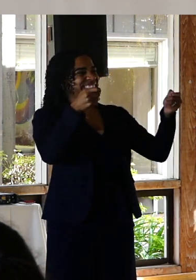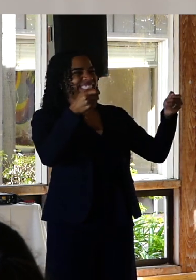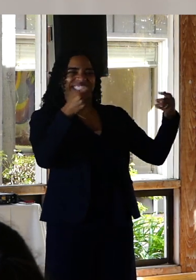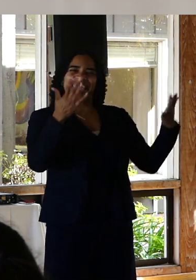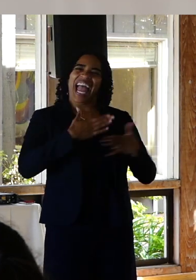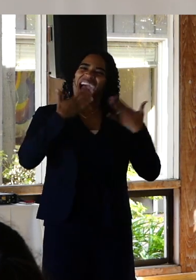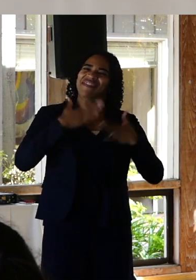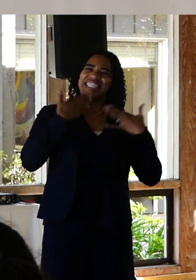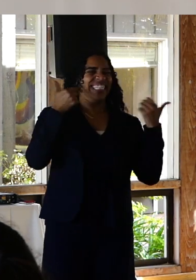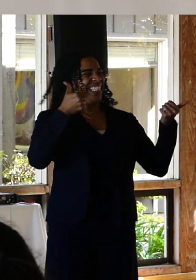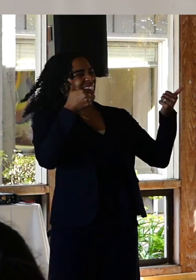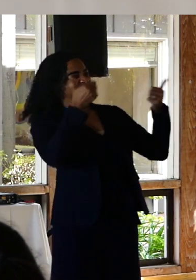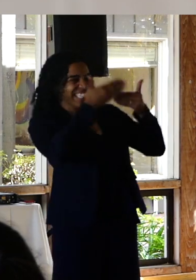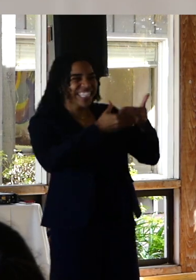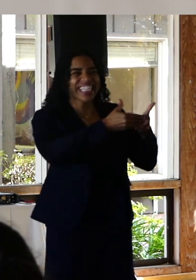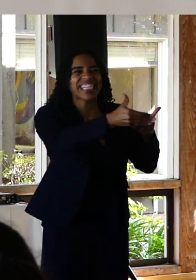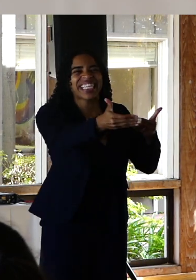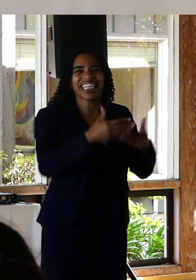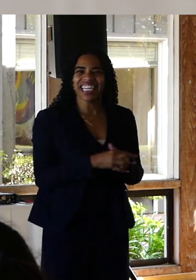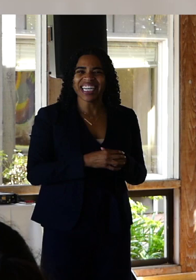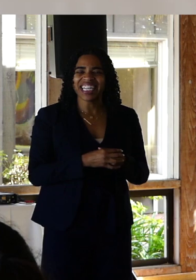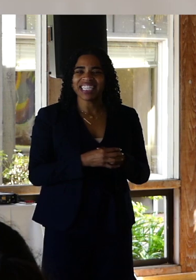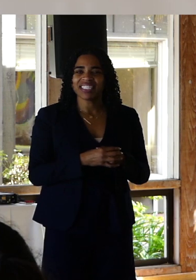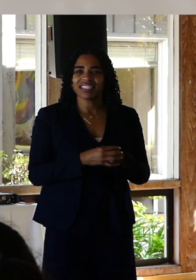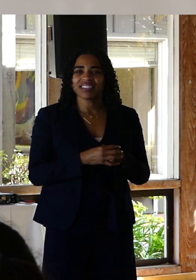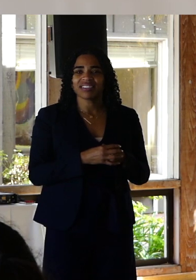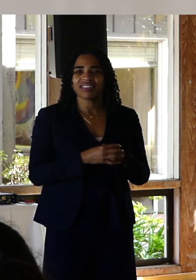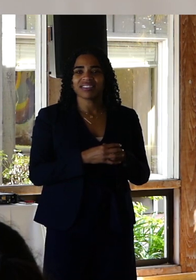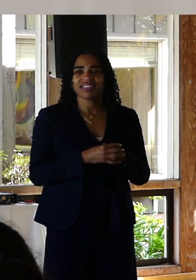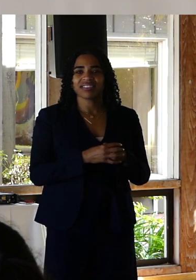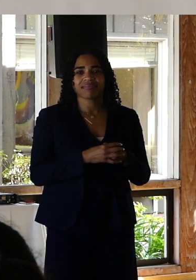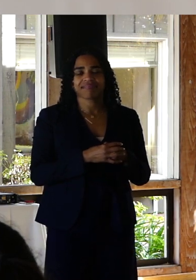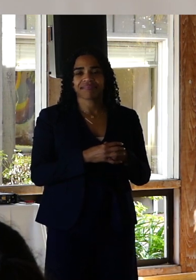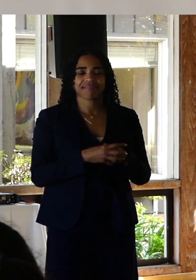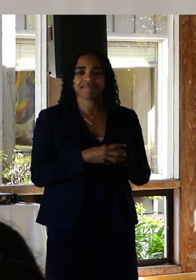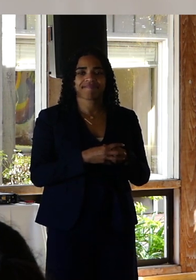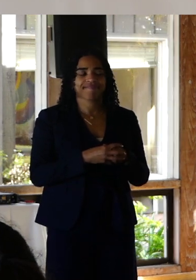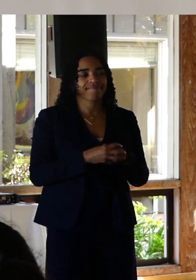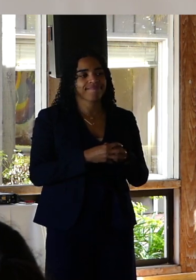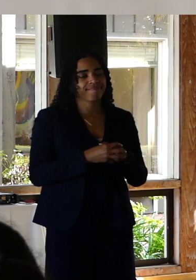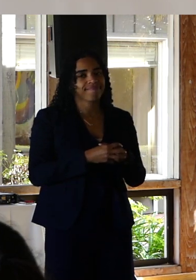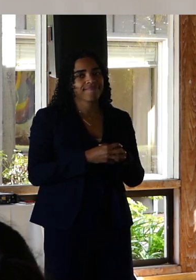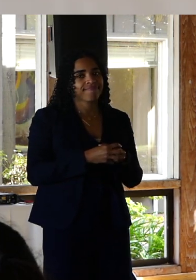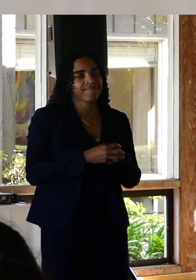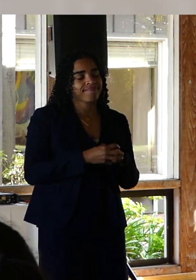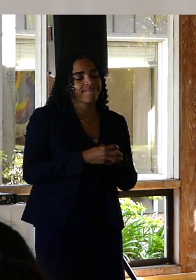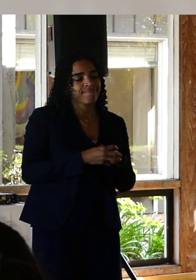It's hopeful. It segue's really well into our coming points. And it would be dishonest